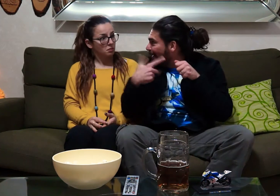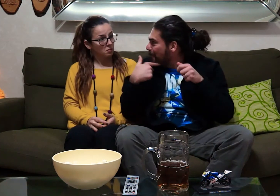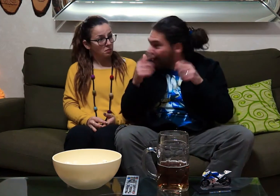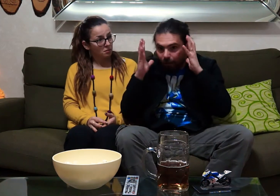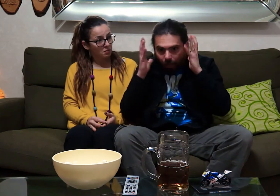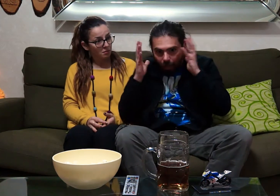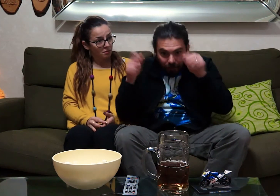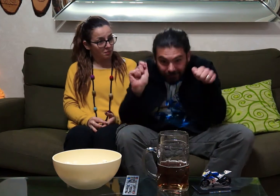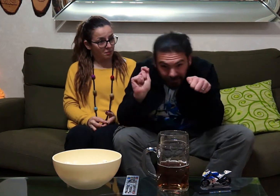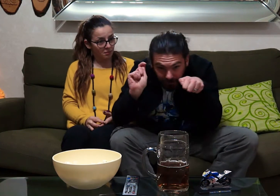nice front camera ... you can see the pilot's helmet that vibrates everything.